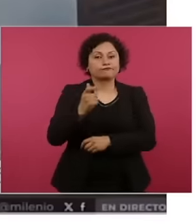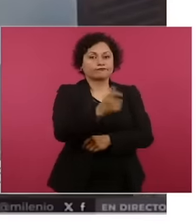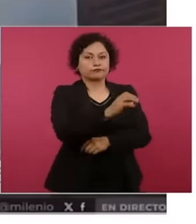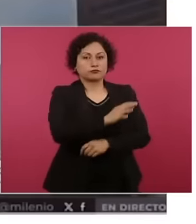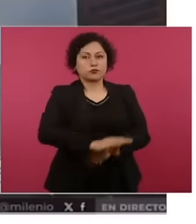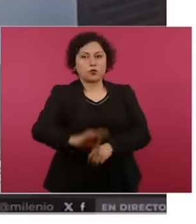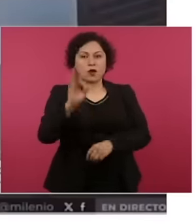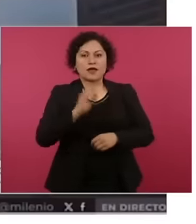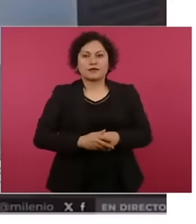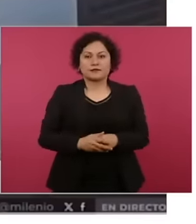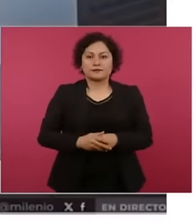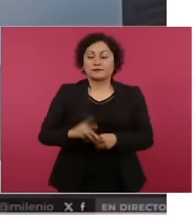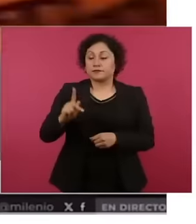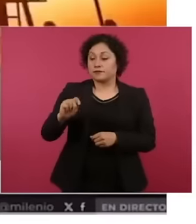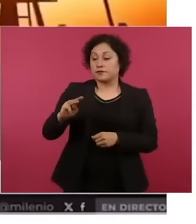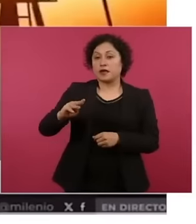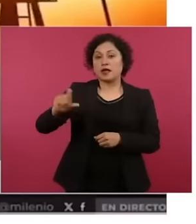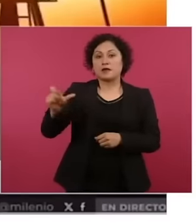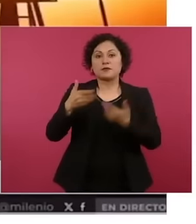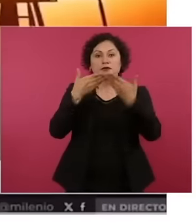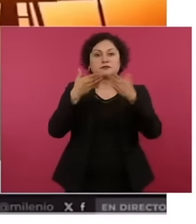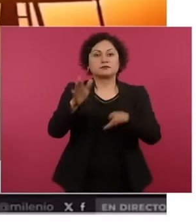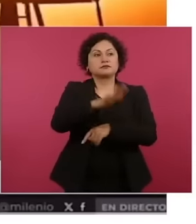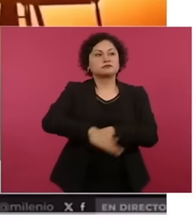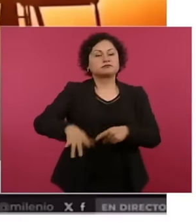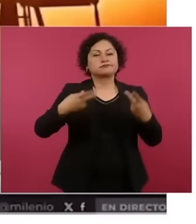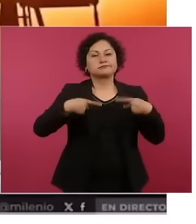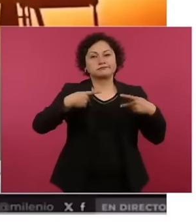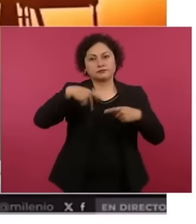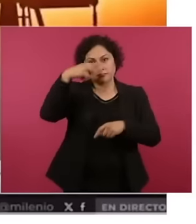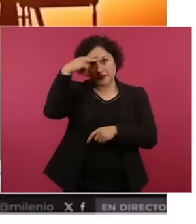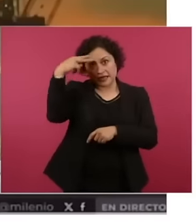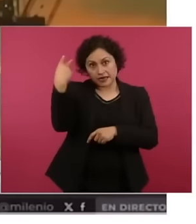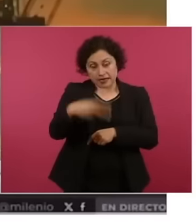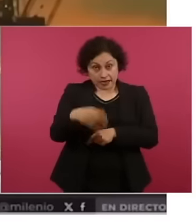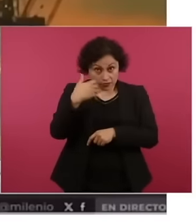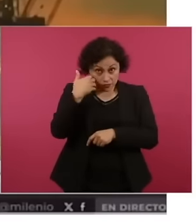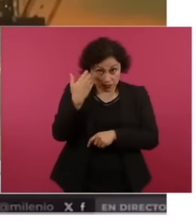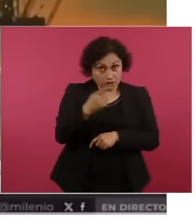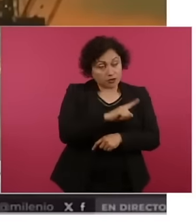to invest in oil for all interested Mexicans now Mexican citizens can